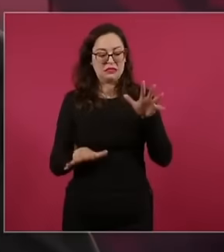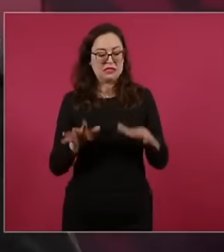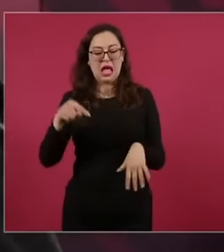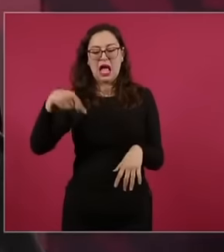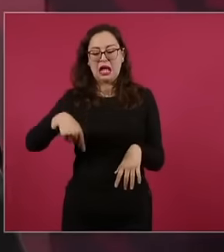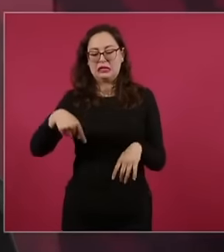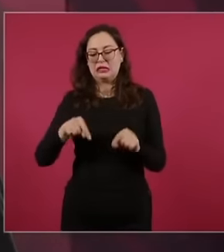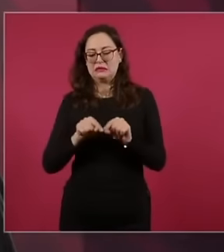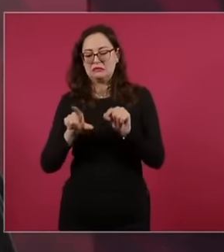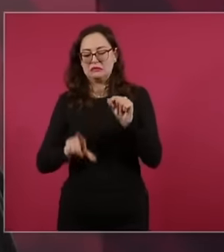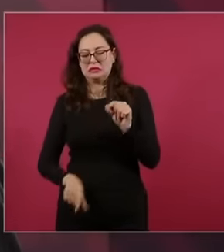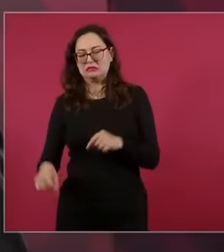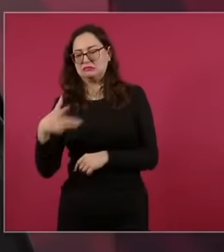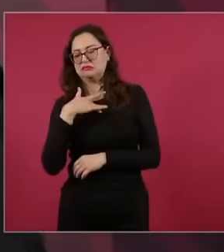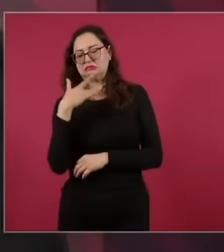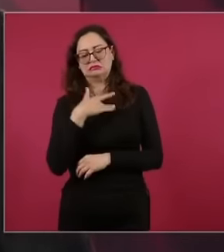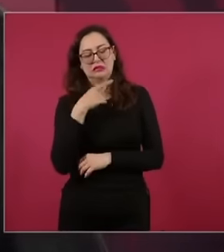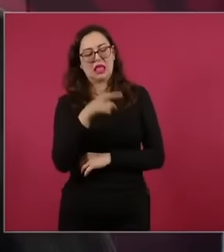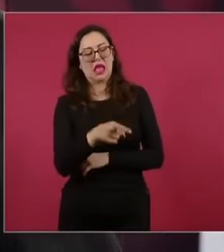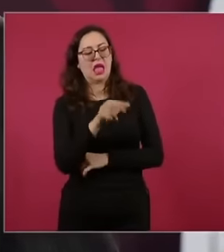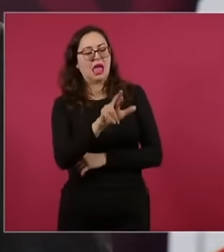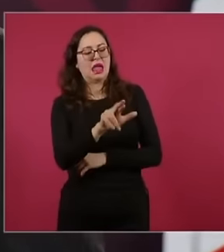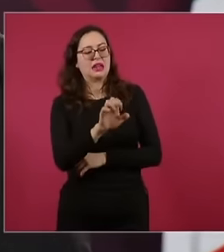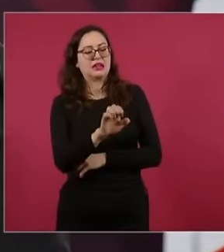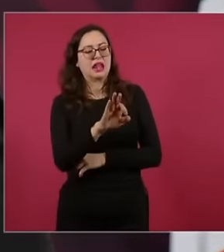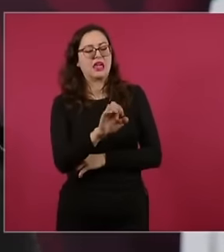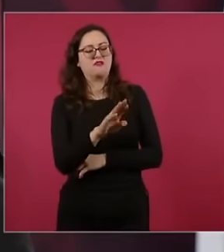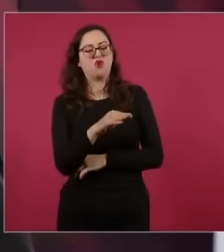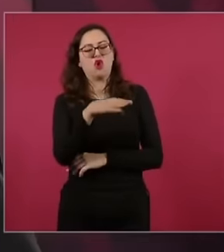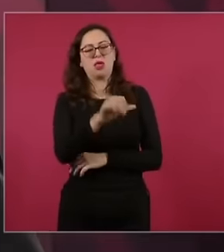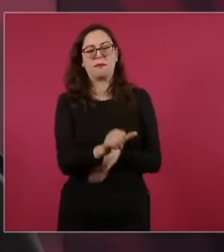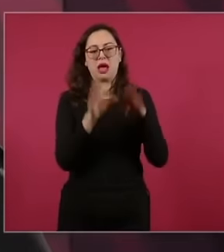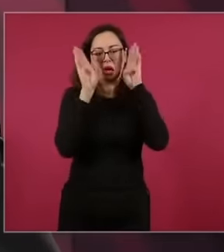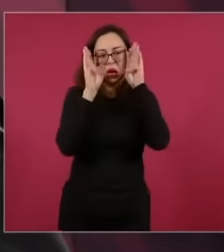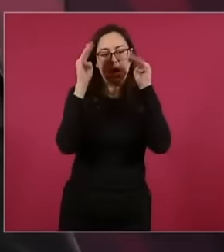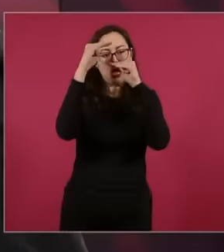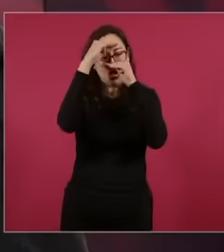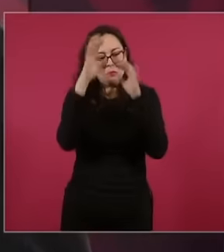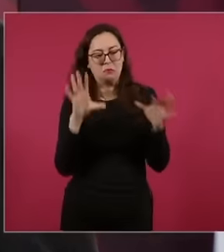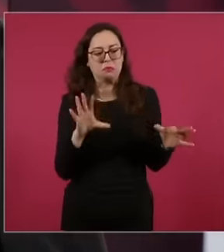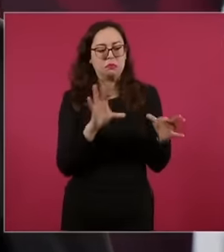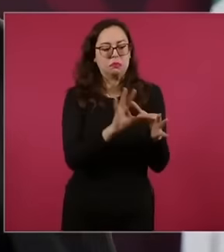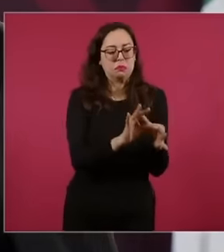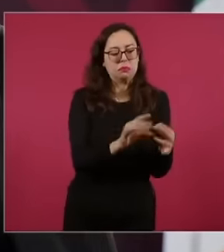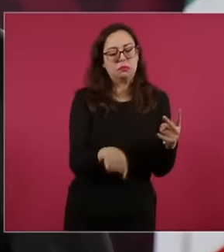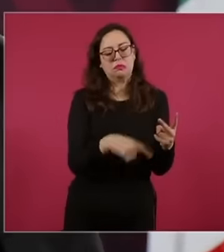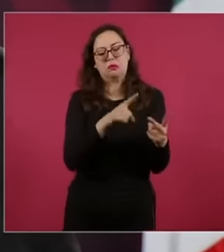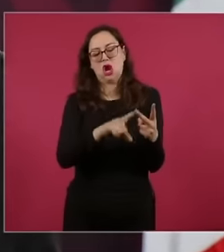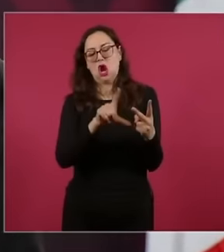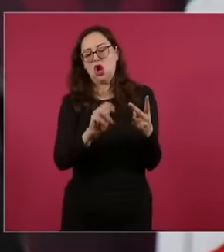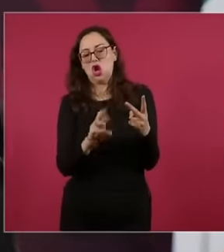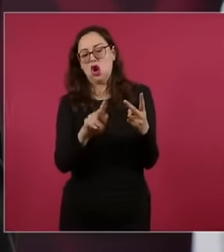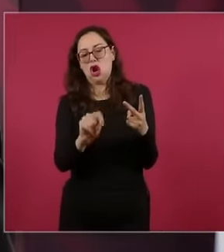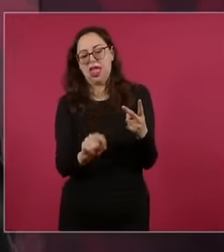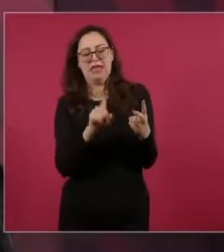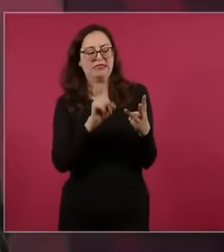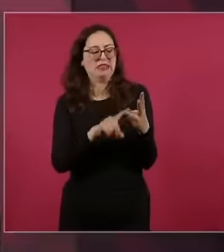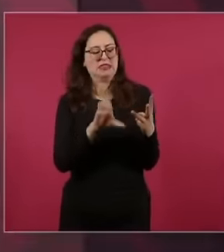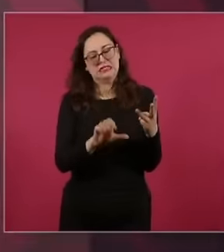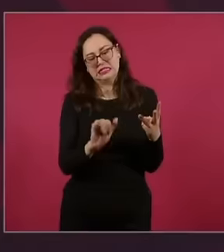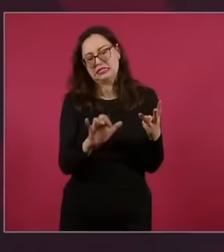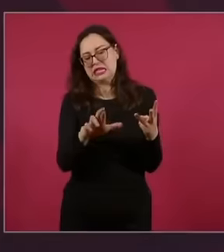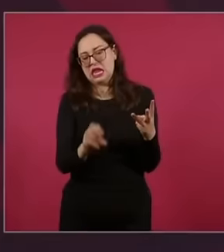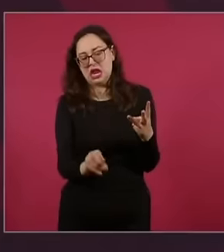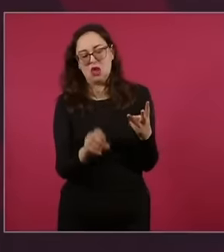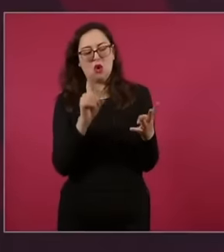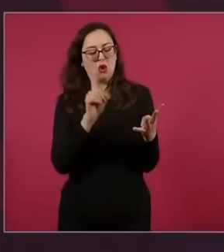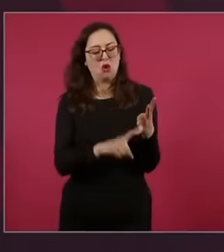bulletin of conservatism and that lords of Mola and that Ciro and that López doriga